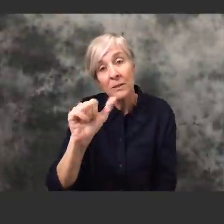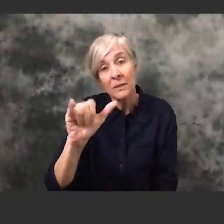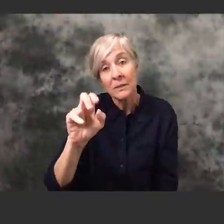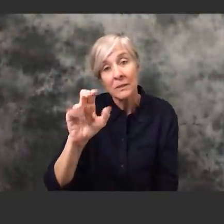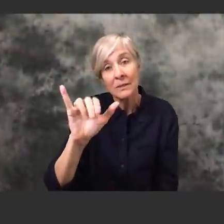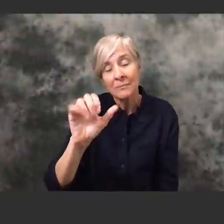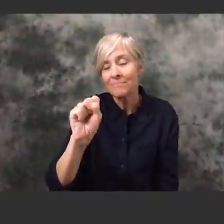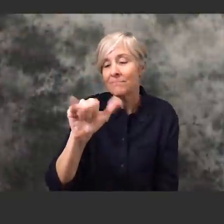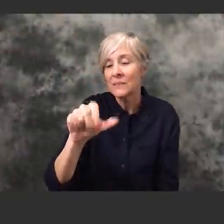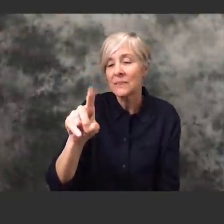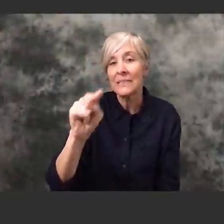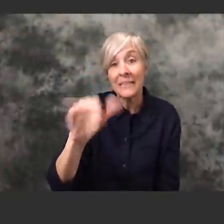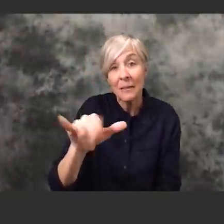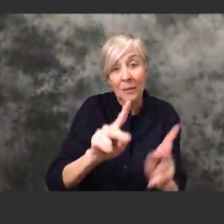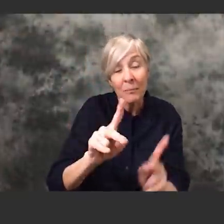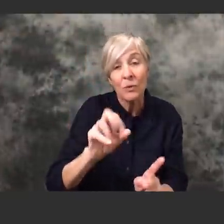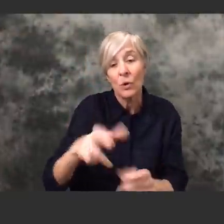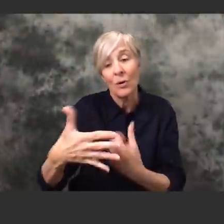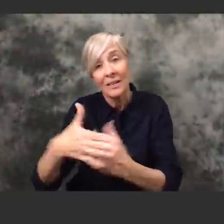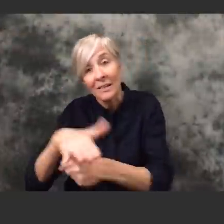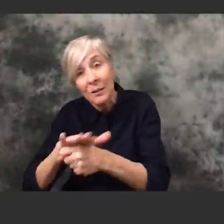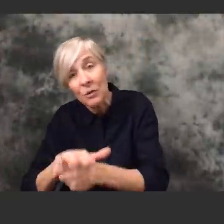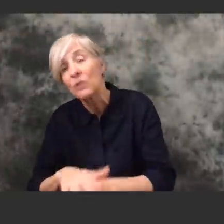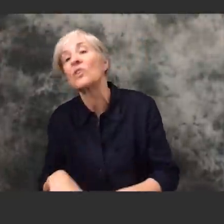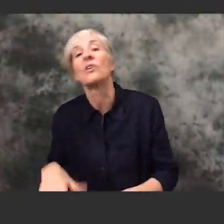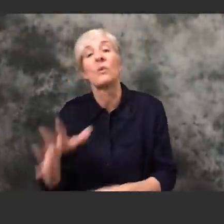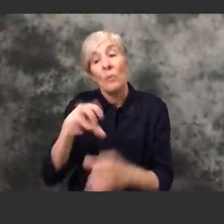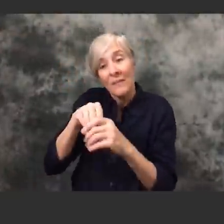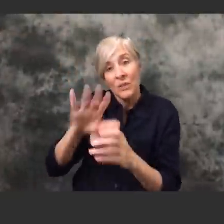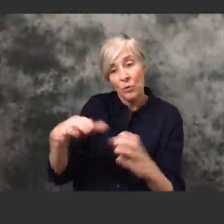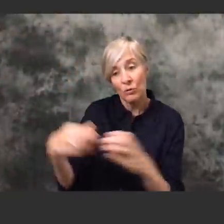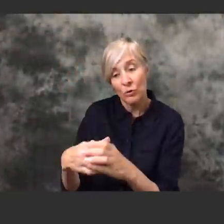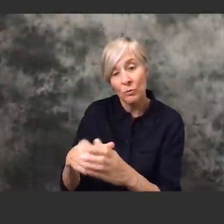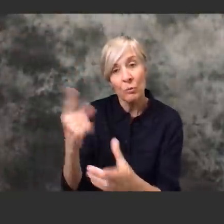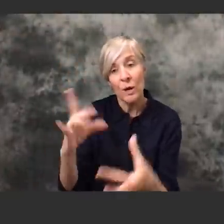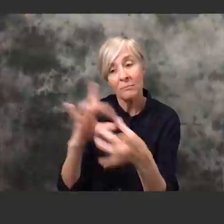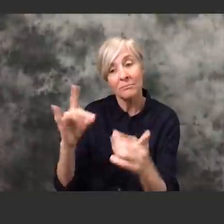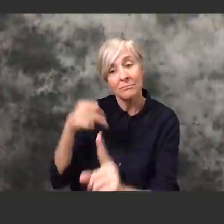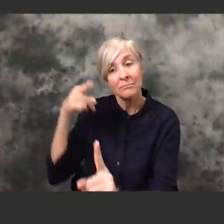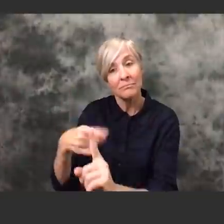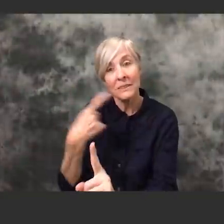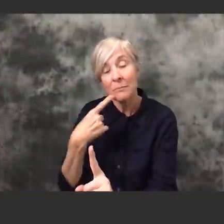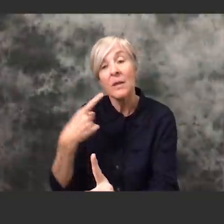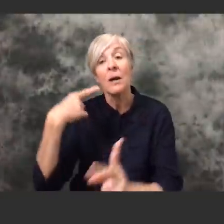or even your neighborhood, or you know within your grouping, and then also